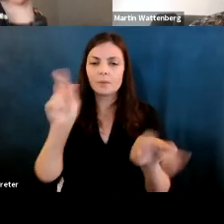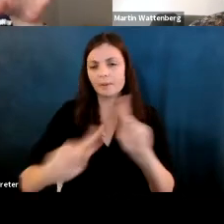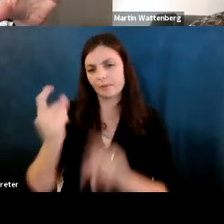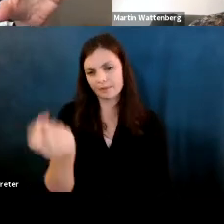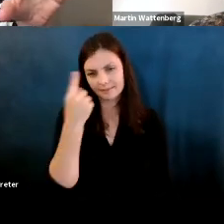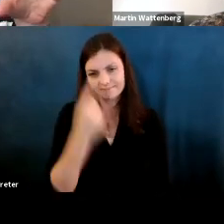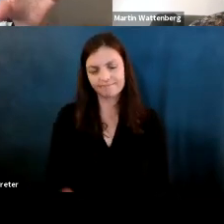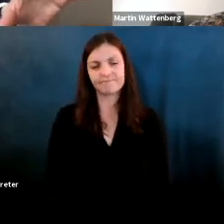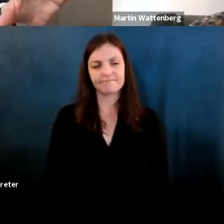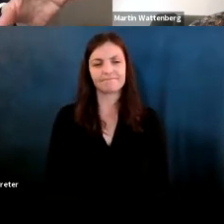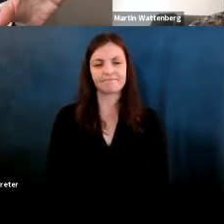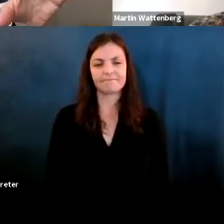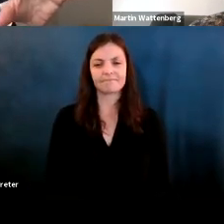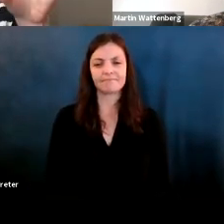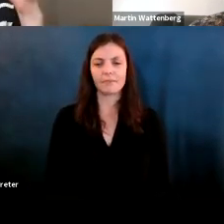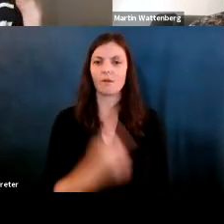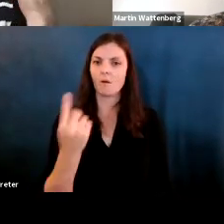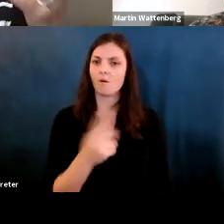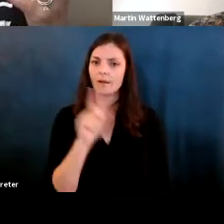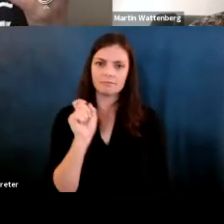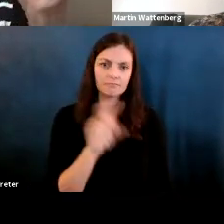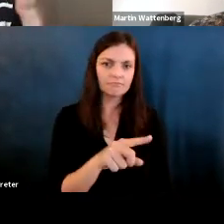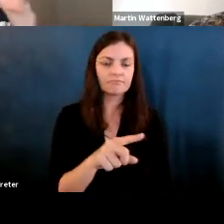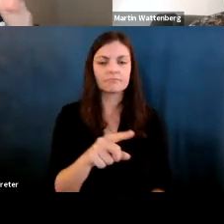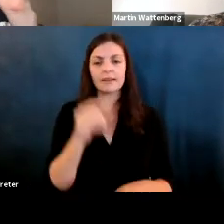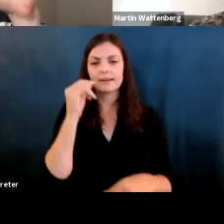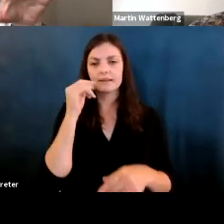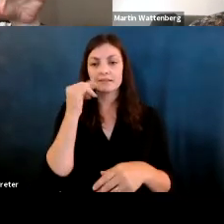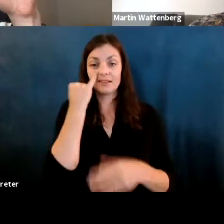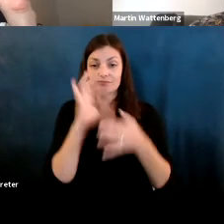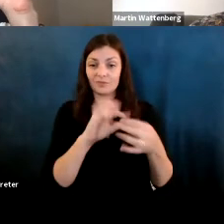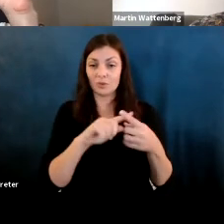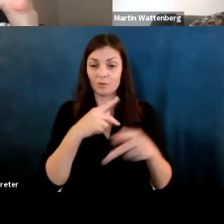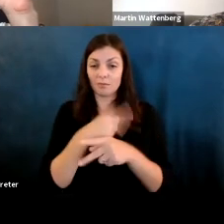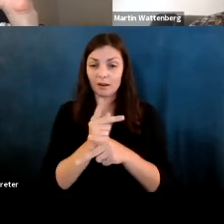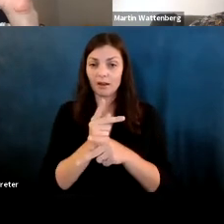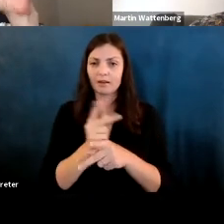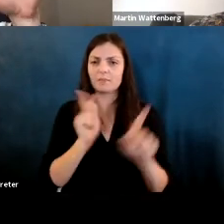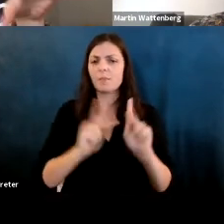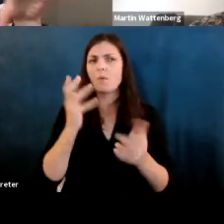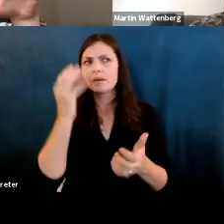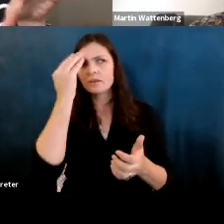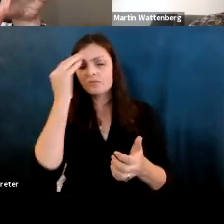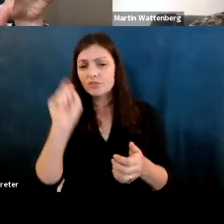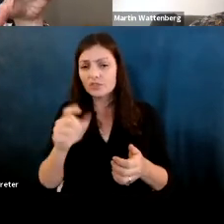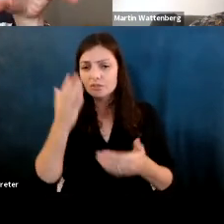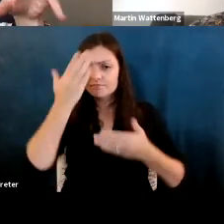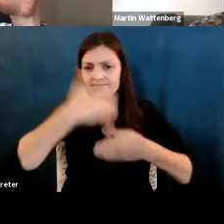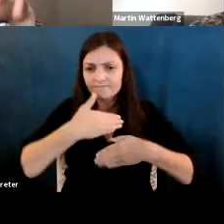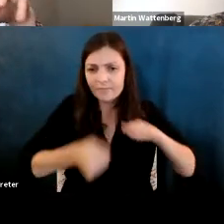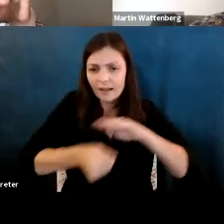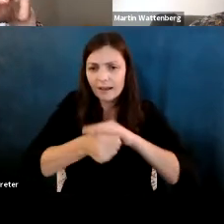Fernanda Viegas: One of the questions that always comes up in, say, a product is should you hide details from end users and the answer is always yes and no.